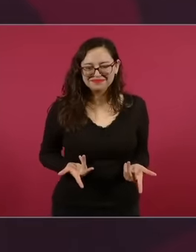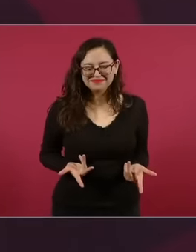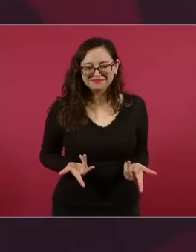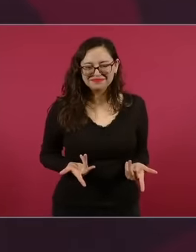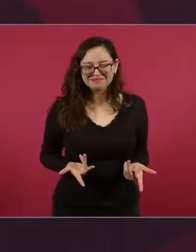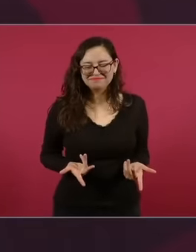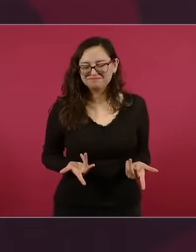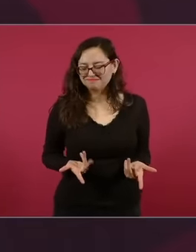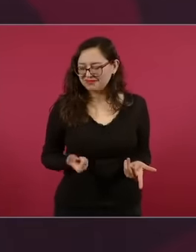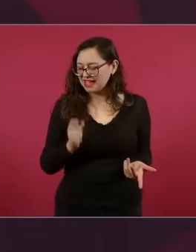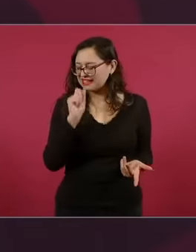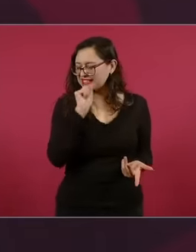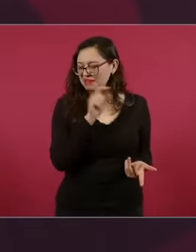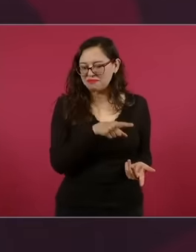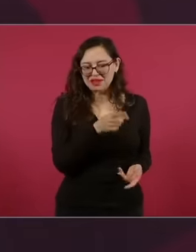these